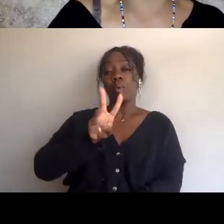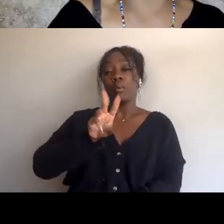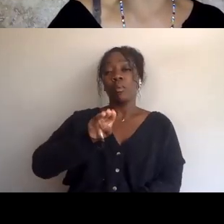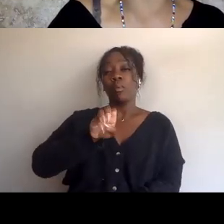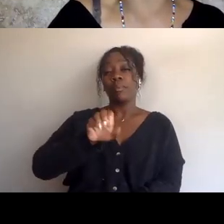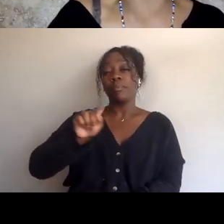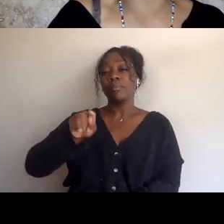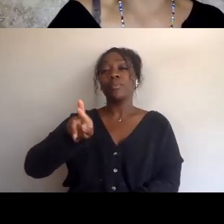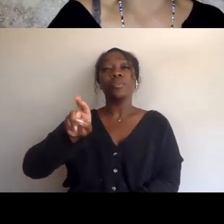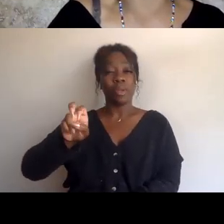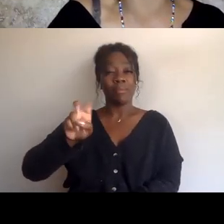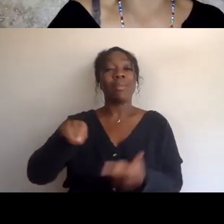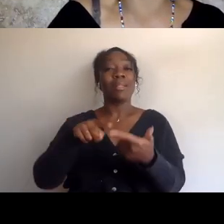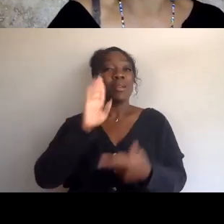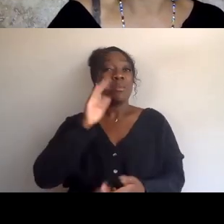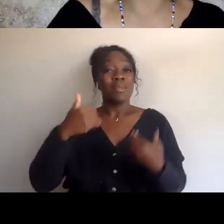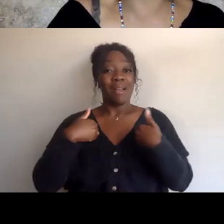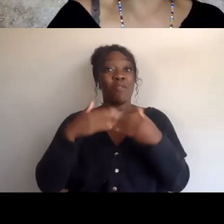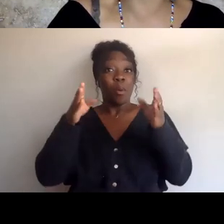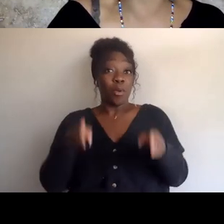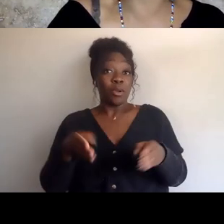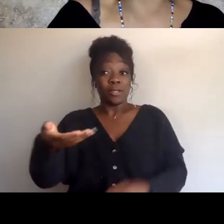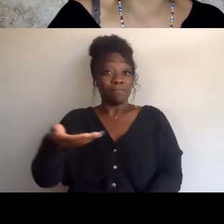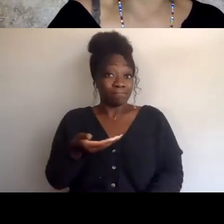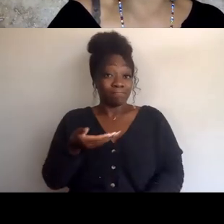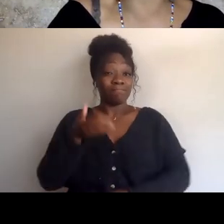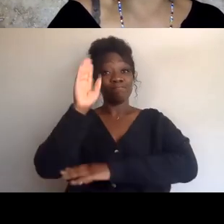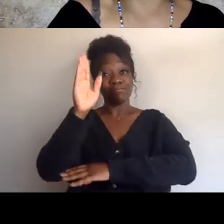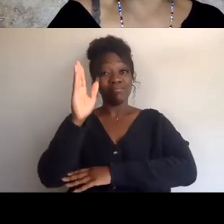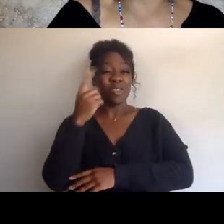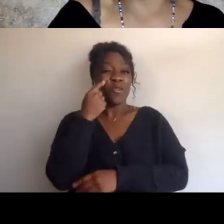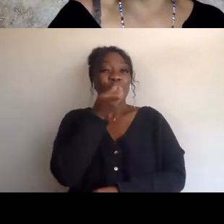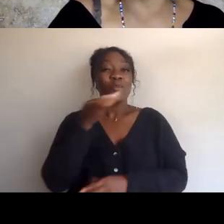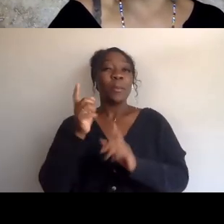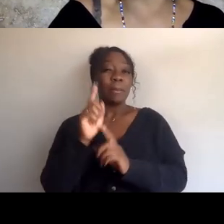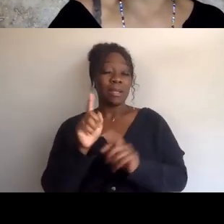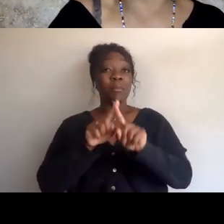for just a few minutes and I'll introduce her in just a moment, but first let's hear from Kwame Ture.